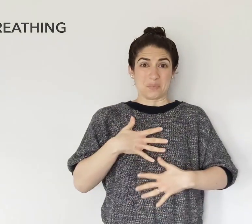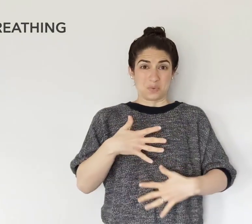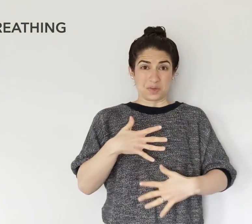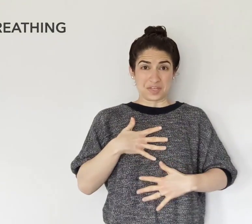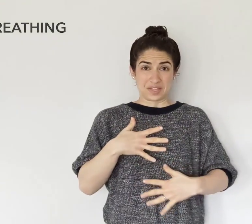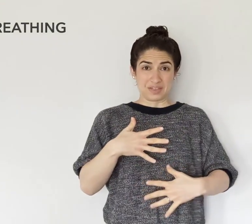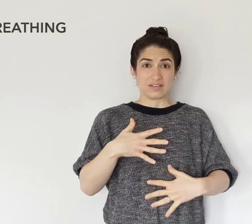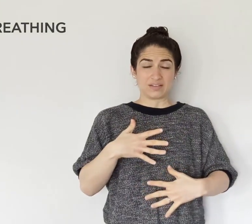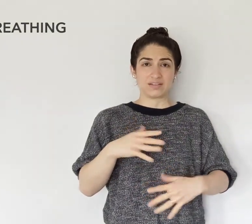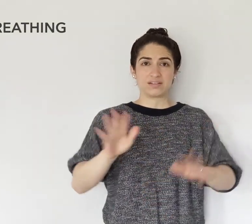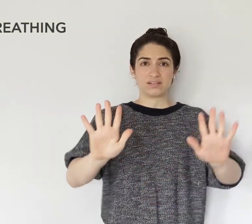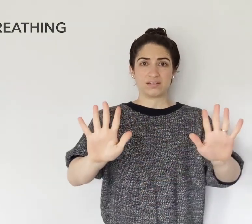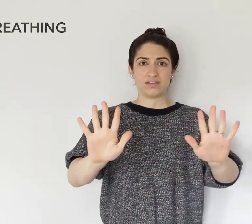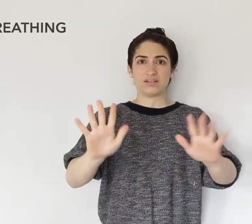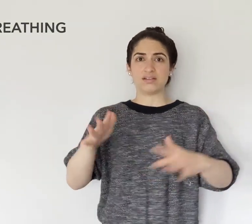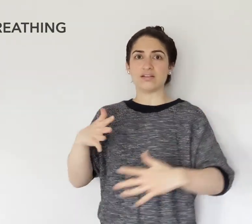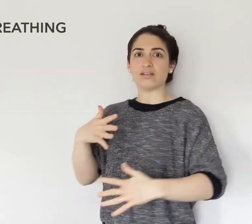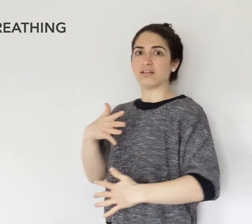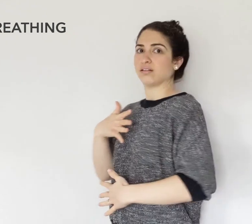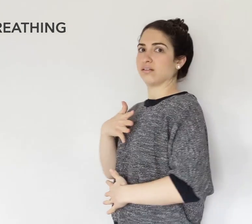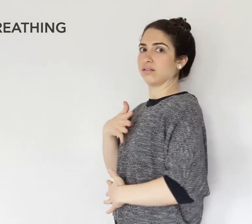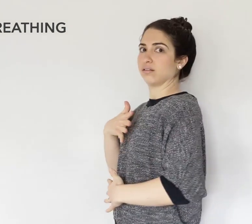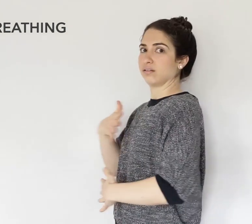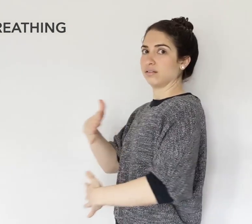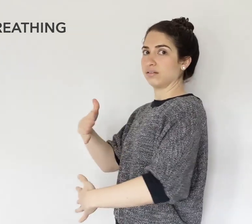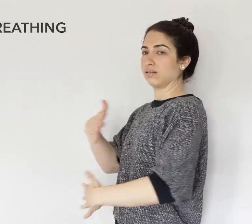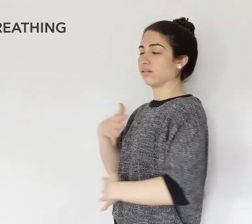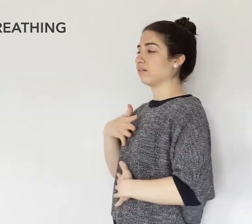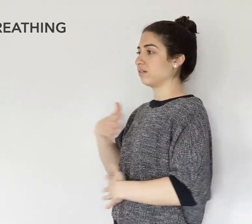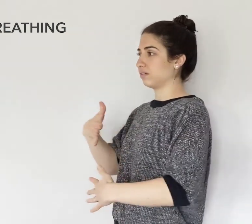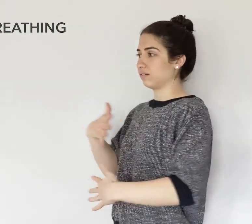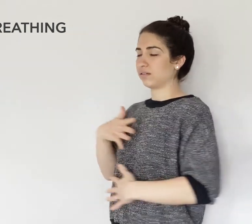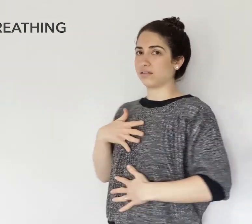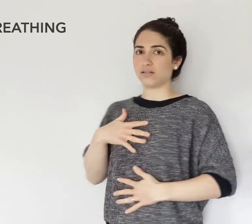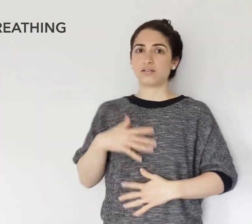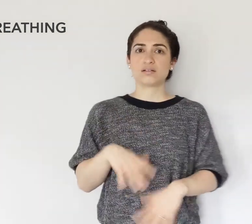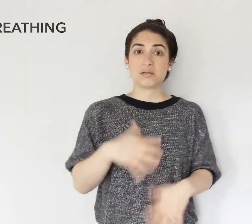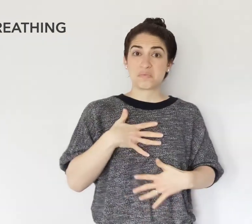BREATHING